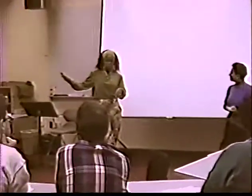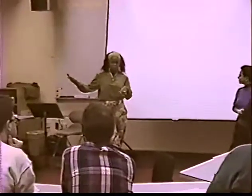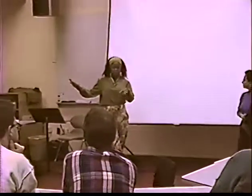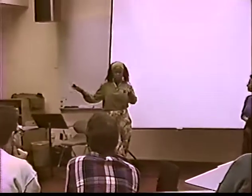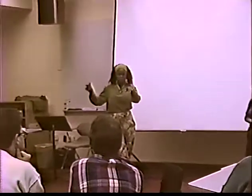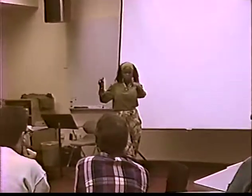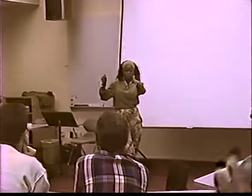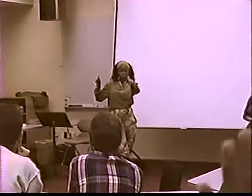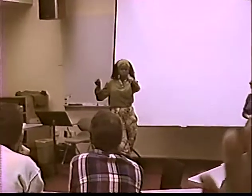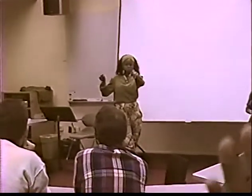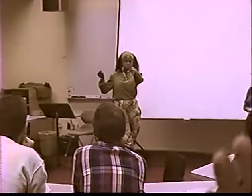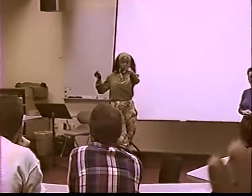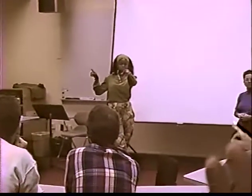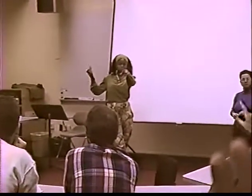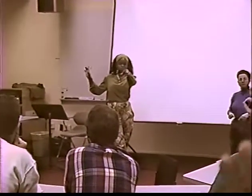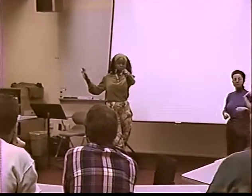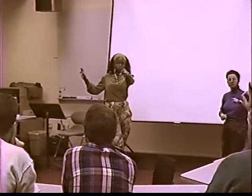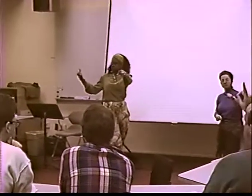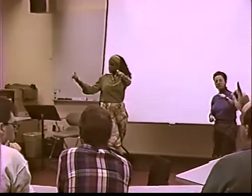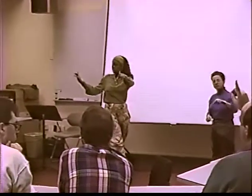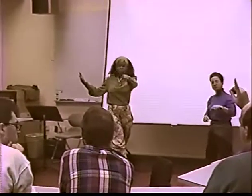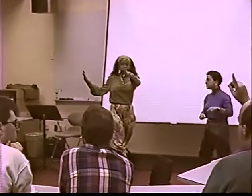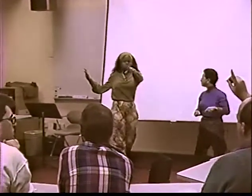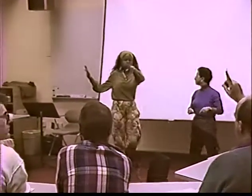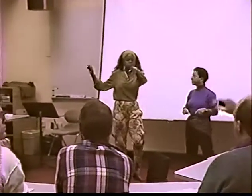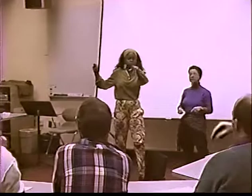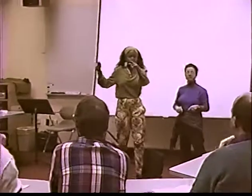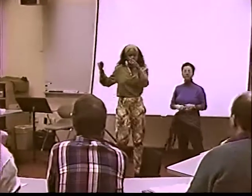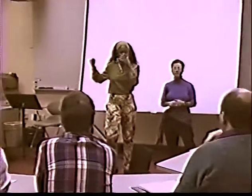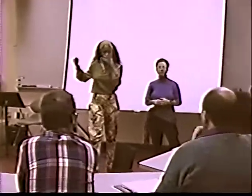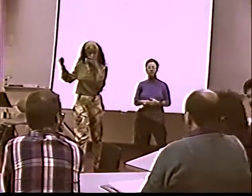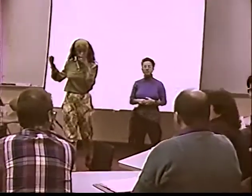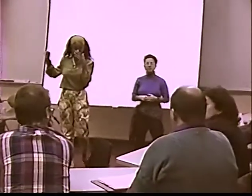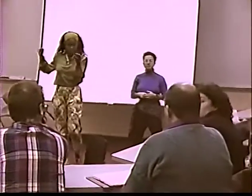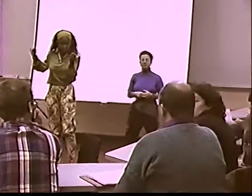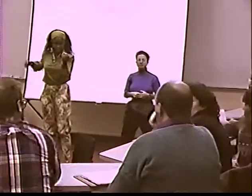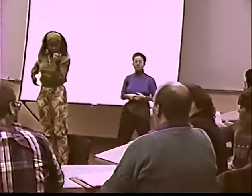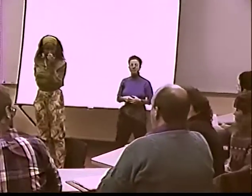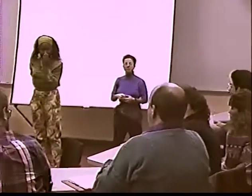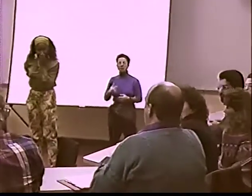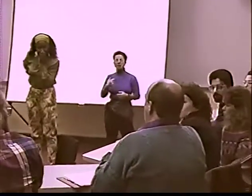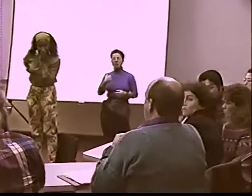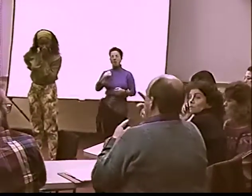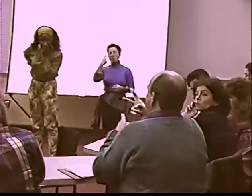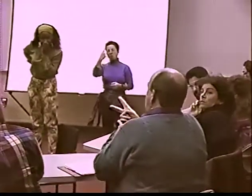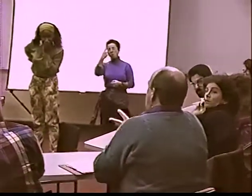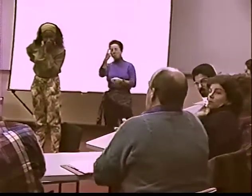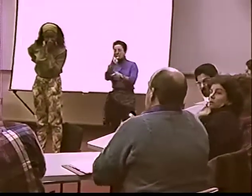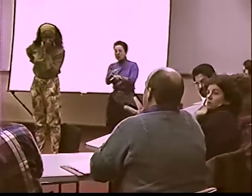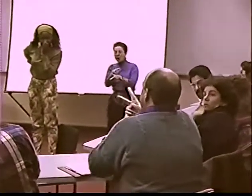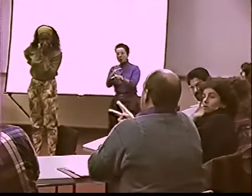THEY WEREN'T OUT IN THE COMMUNITY. THEY WEREN'T TALKING TO PEOPLE, THEY WEREN'T EDUCATED. THAT WAS CHANGING.